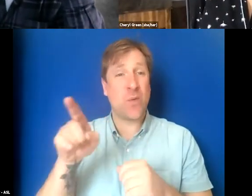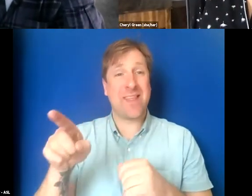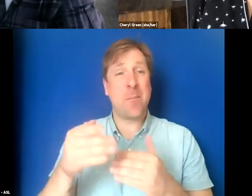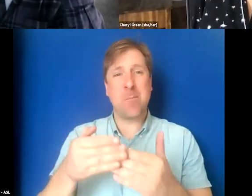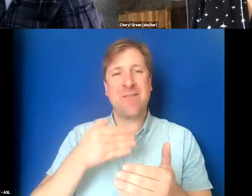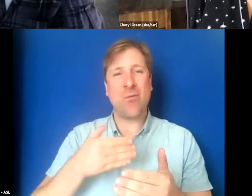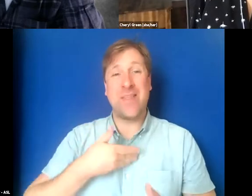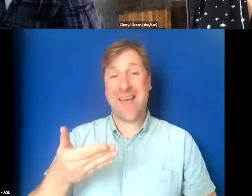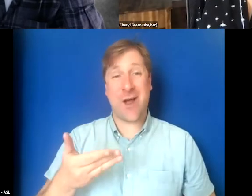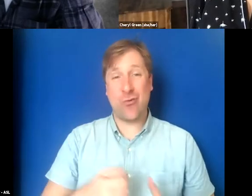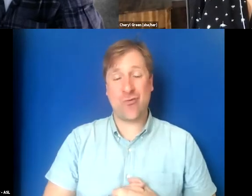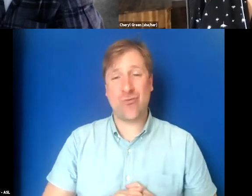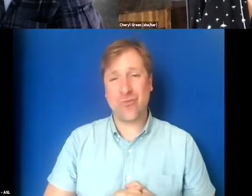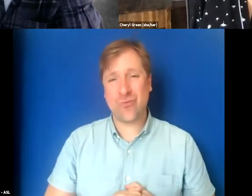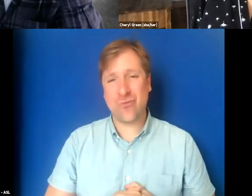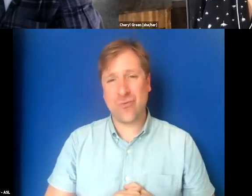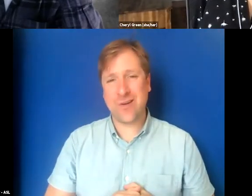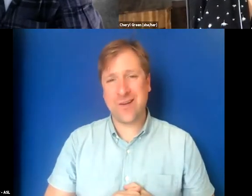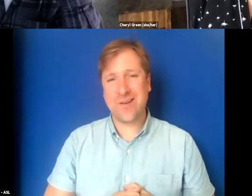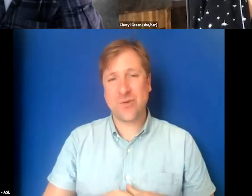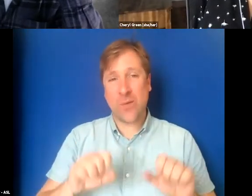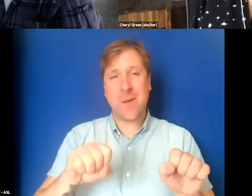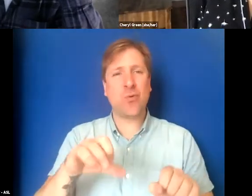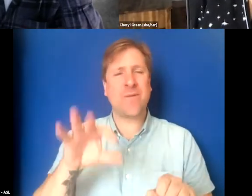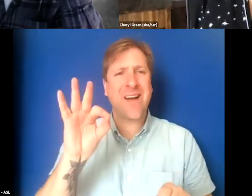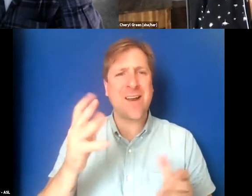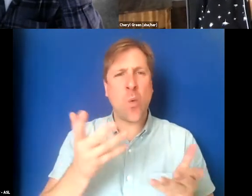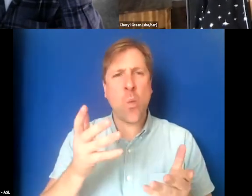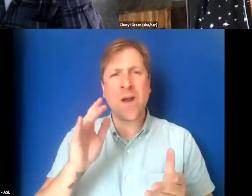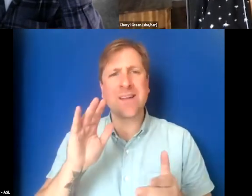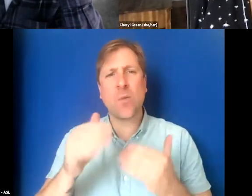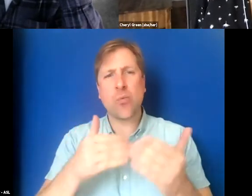hire me so that they can find out what is this process going to look like?